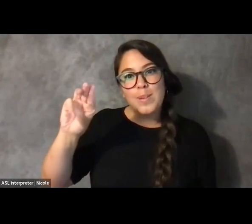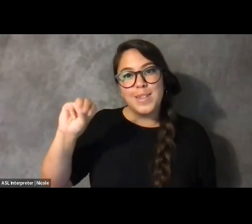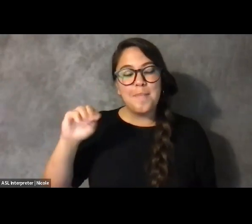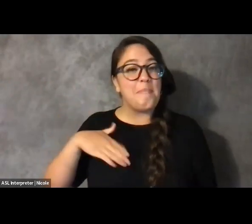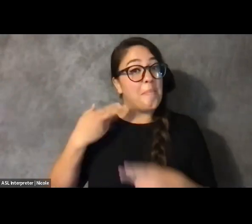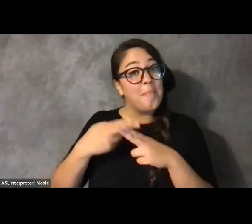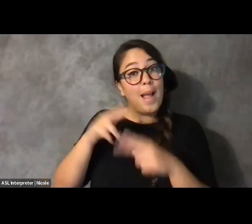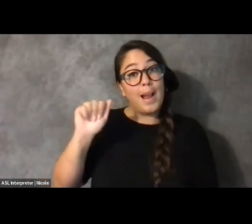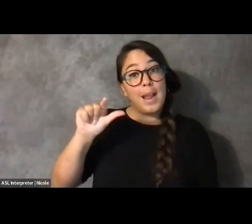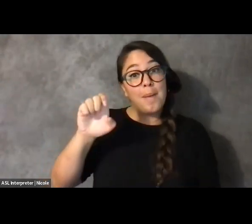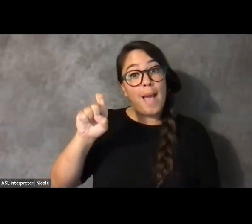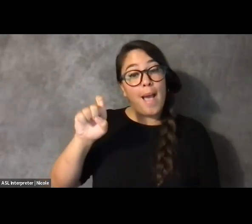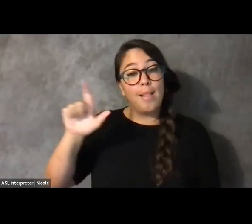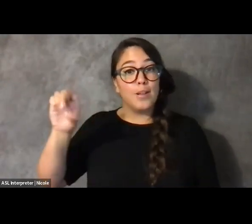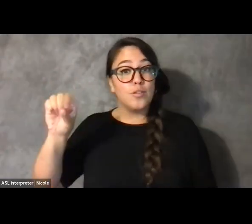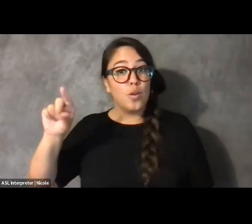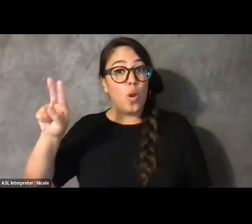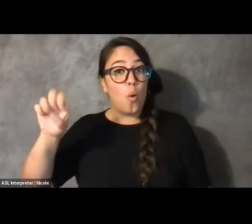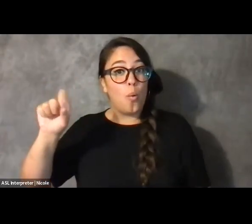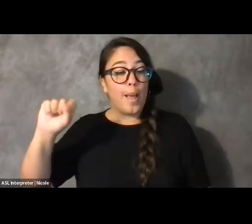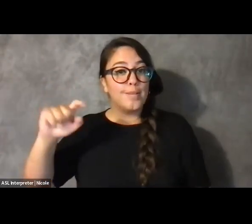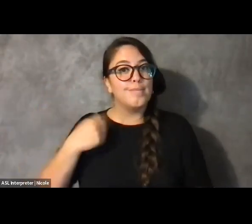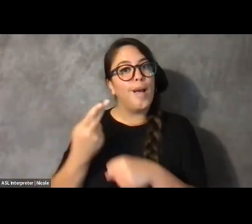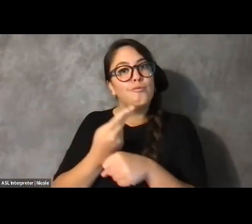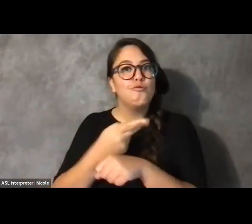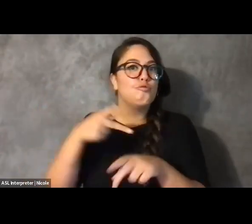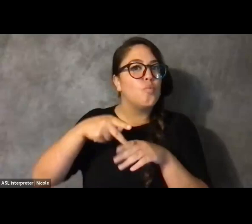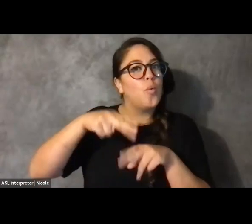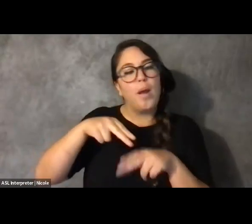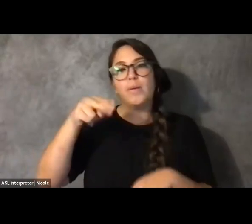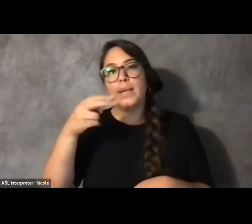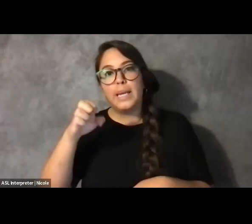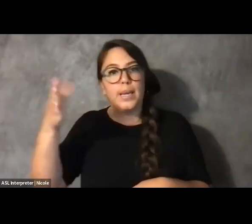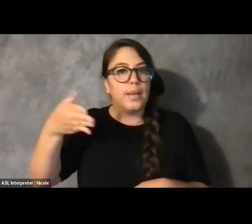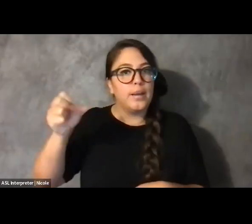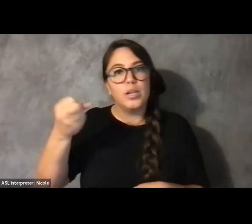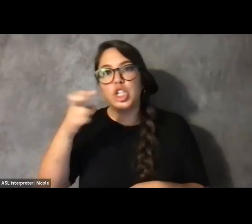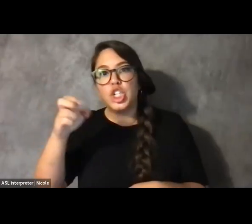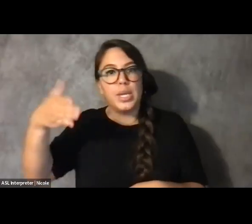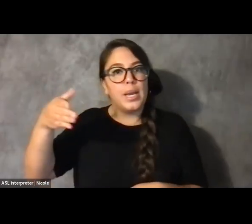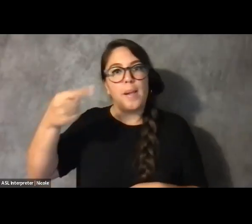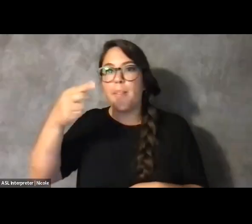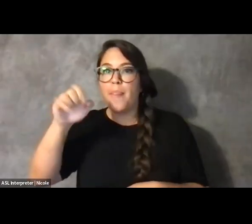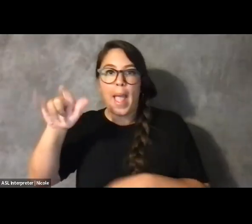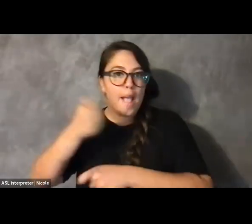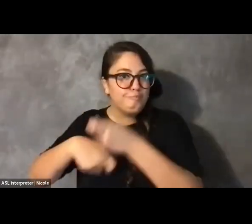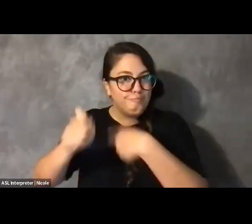I use he, she and they pronouns interchangeably. I have the pleasure and privilege of moderating the next two panels.